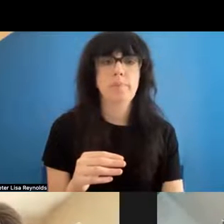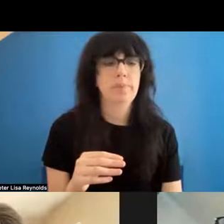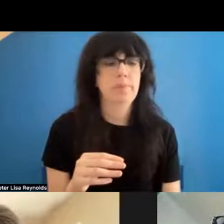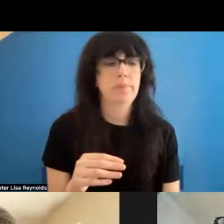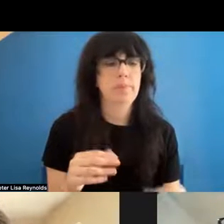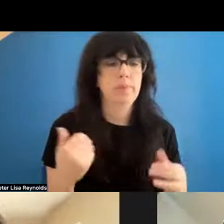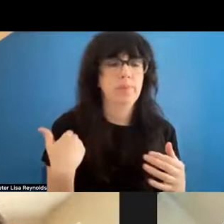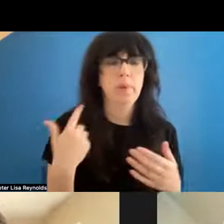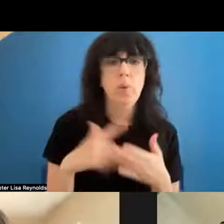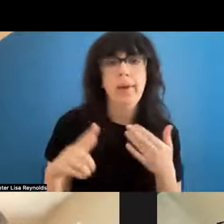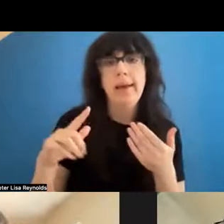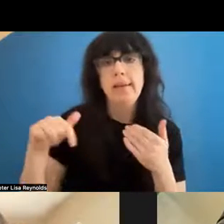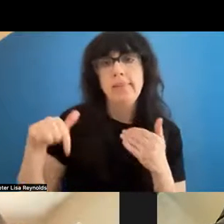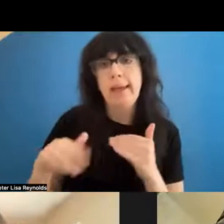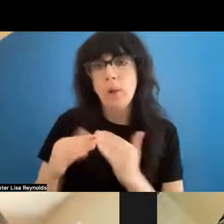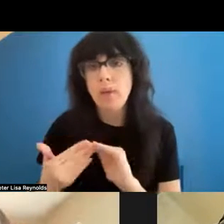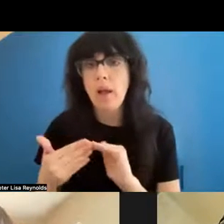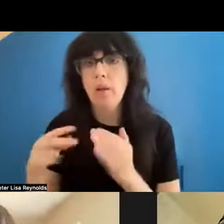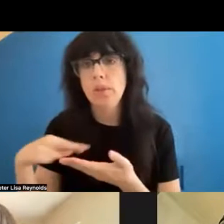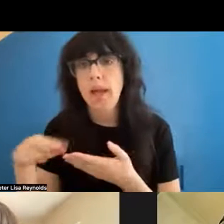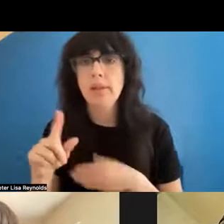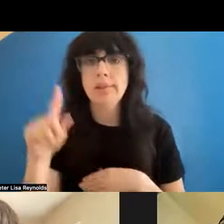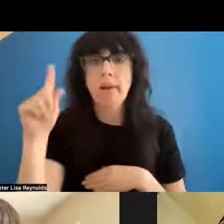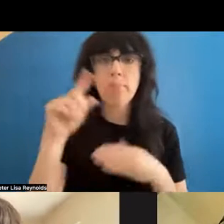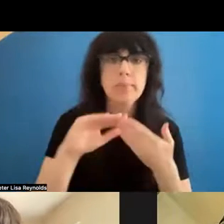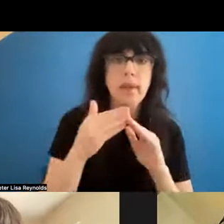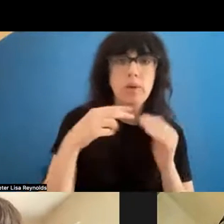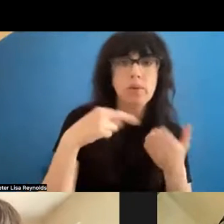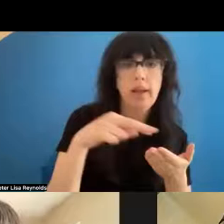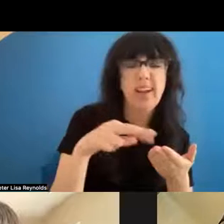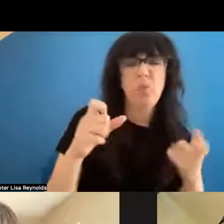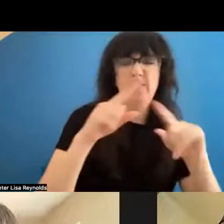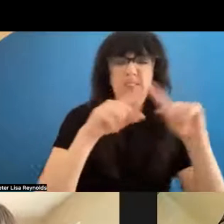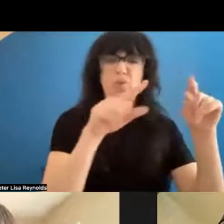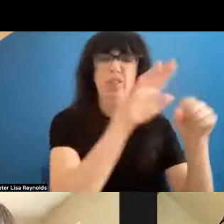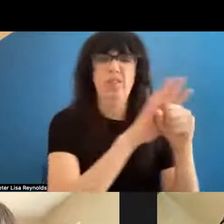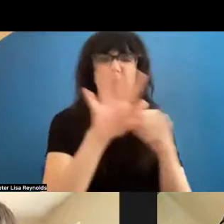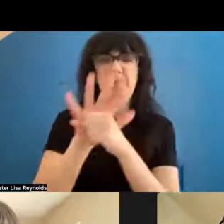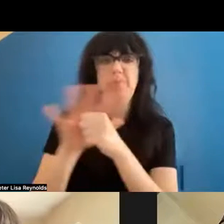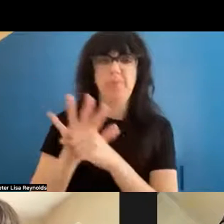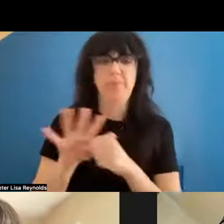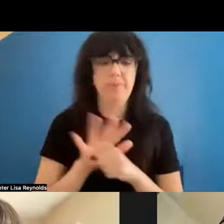have uptown dance, we have all these different manifestations.